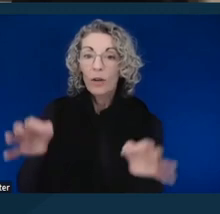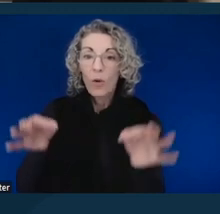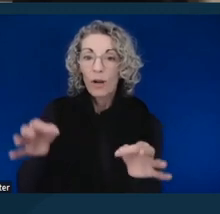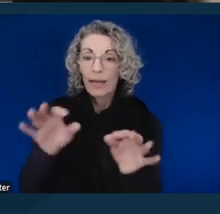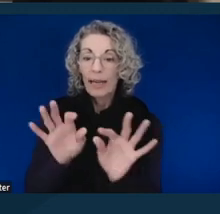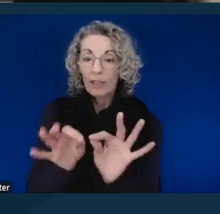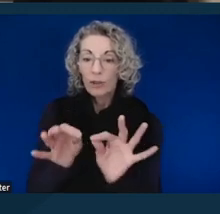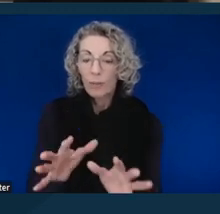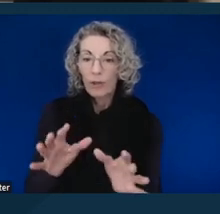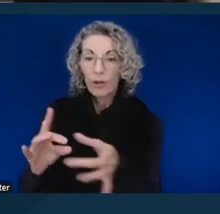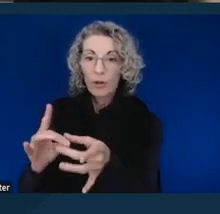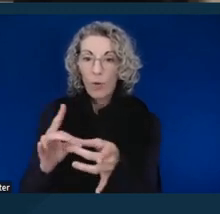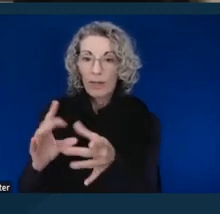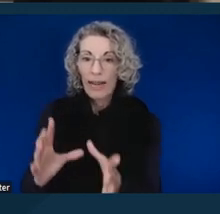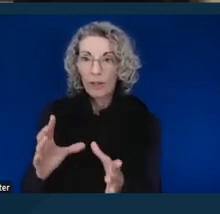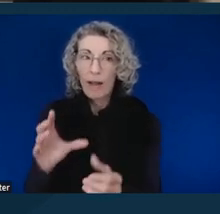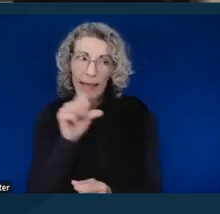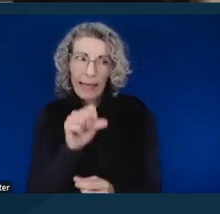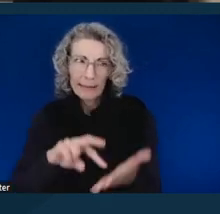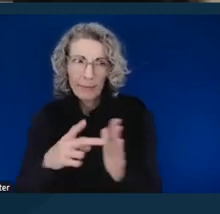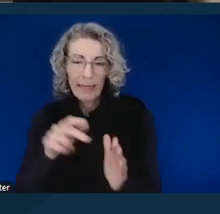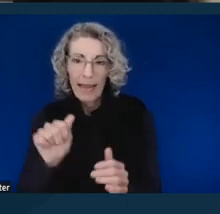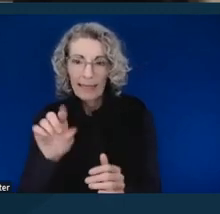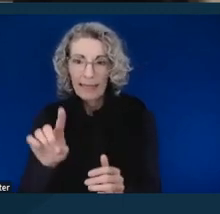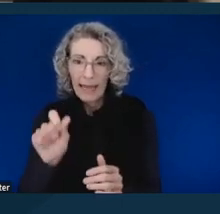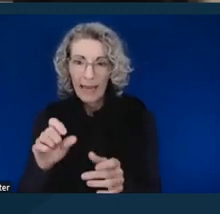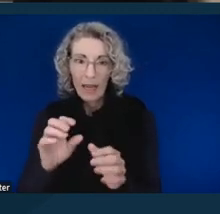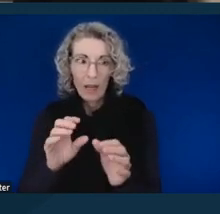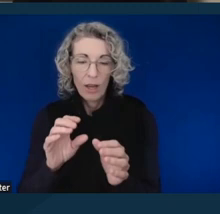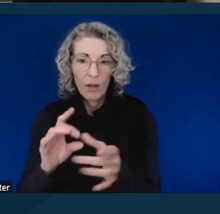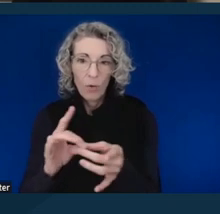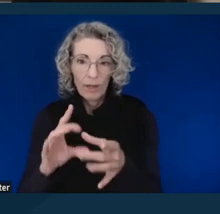meaning I guess the ADA coordinators, to start using appropriate terminology